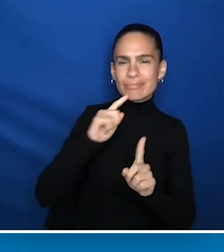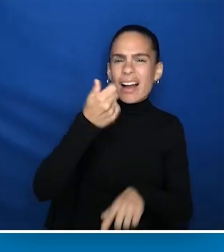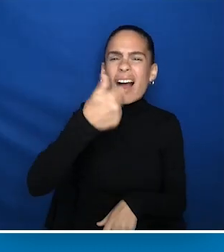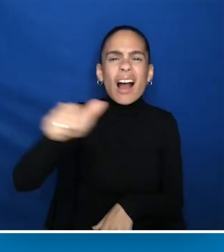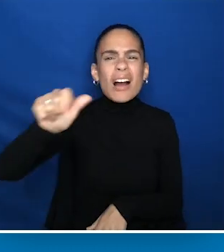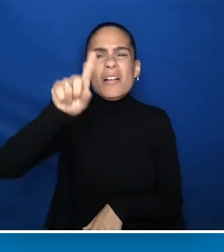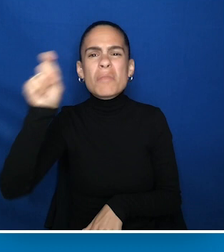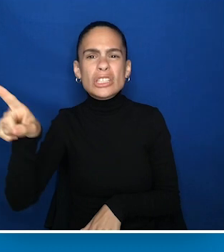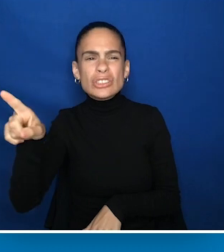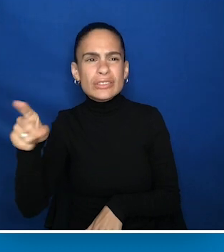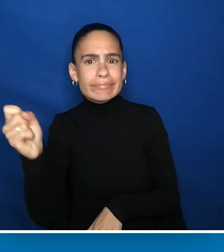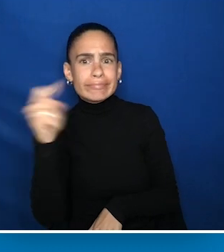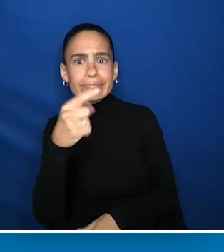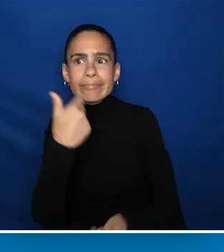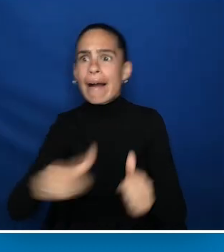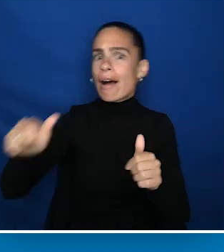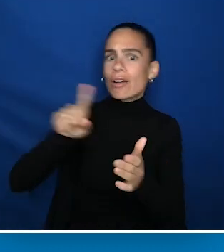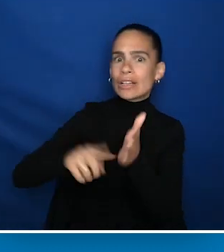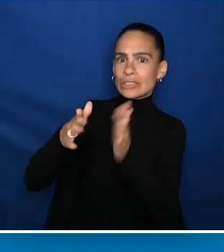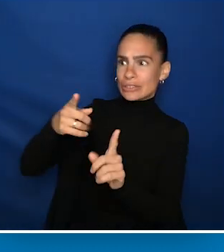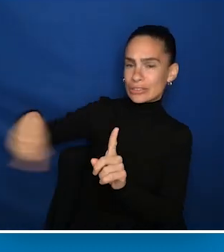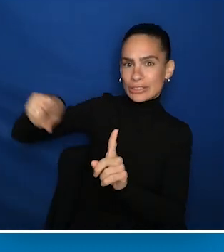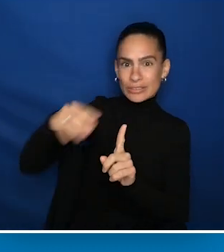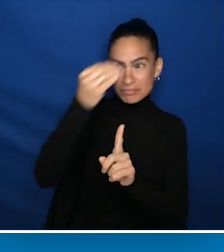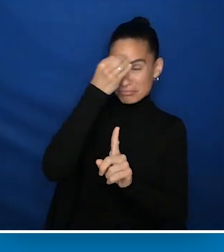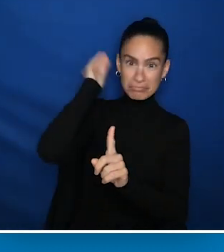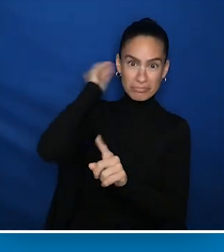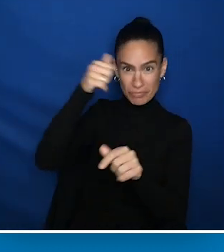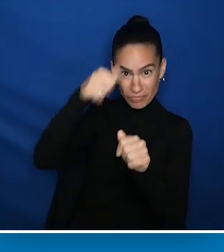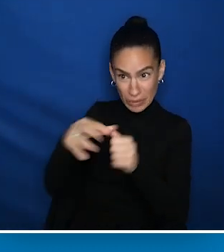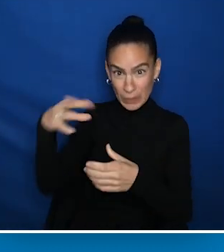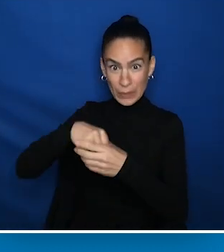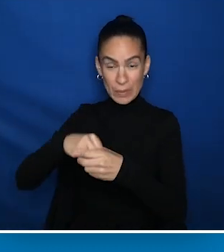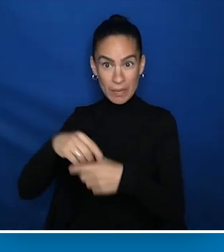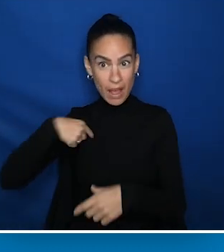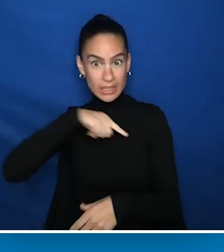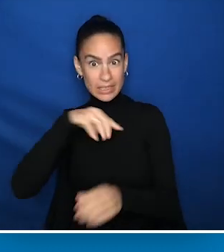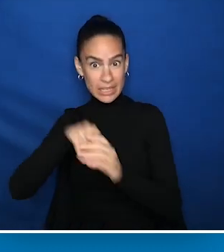Any question that is being asked by any researcher, are they remembering to include us in their work too?